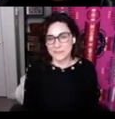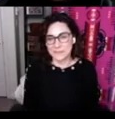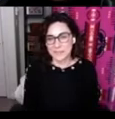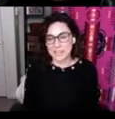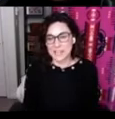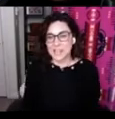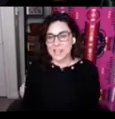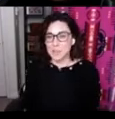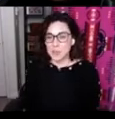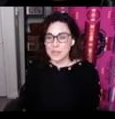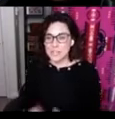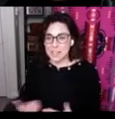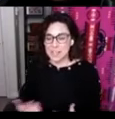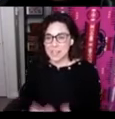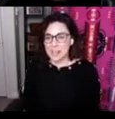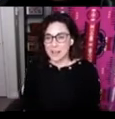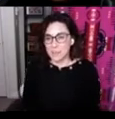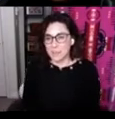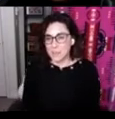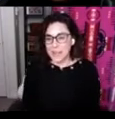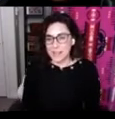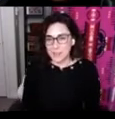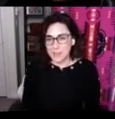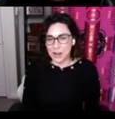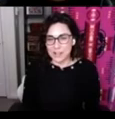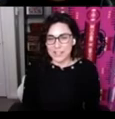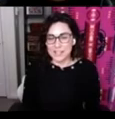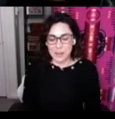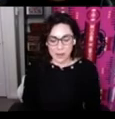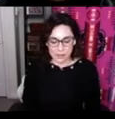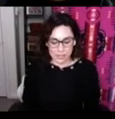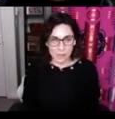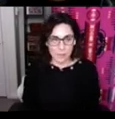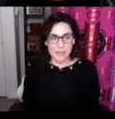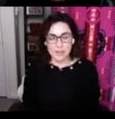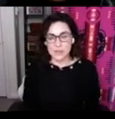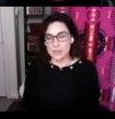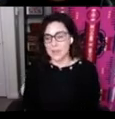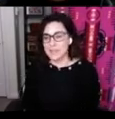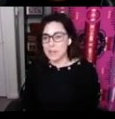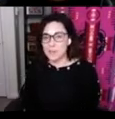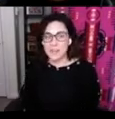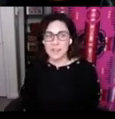I’m joined today by a couple of colleagues but I'll start by introducing myself